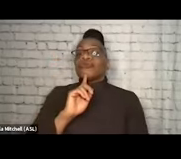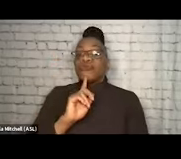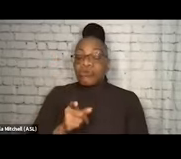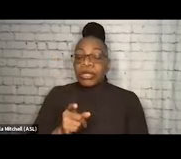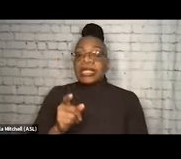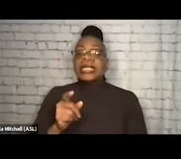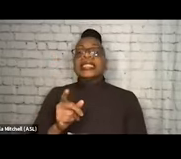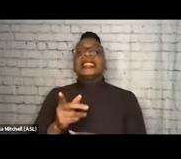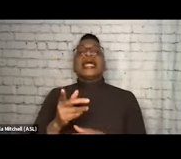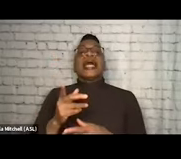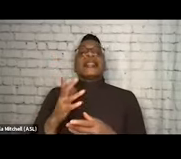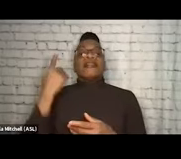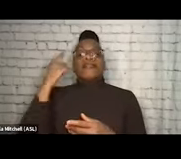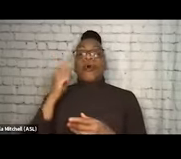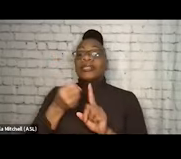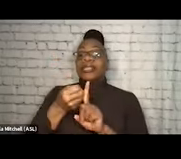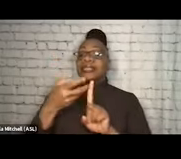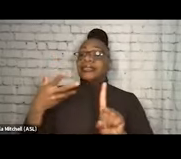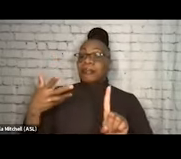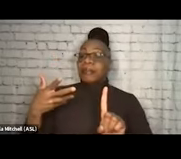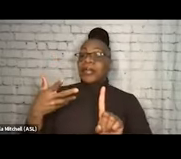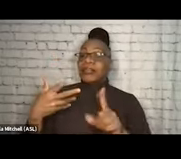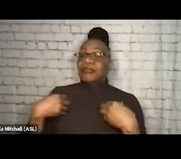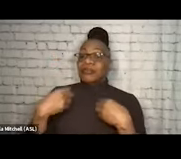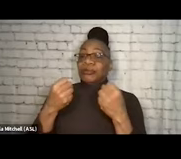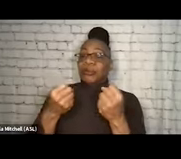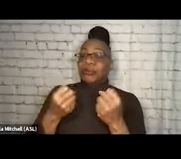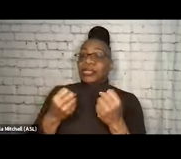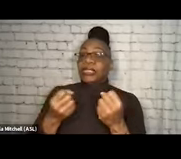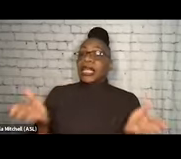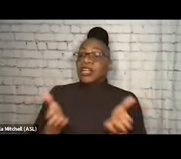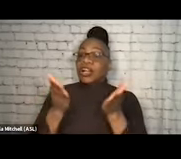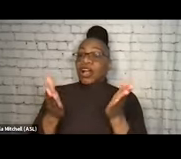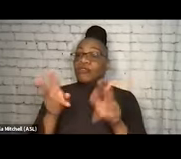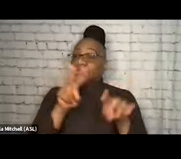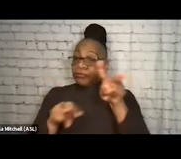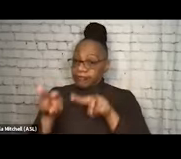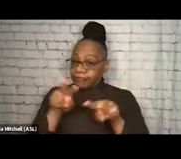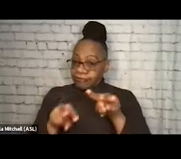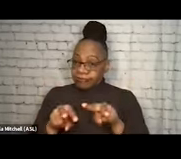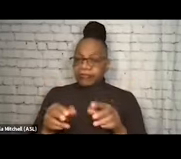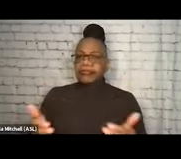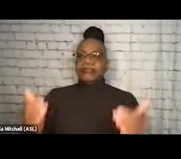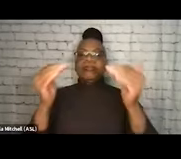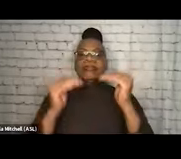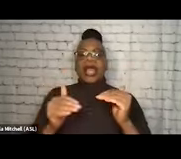which I would encourage you to take a look at. Another place to direct people to